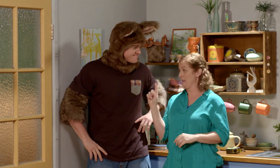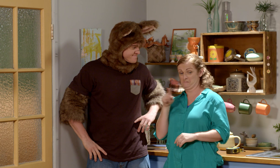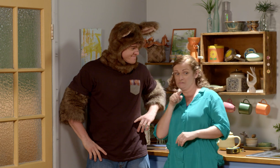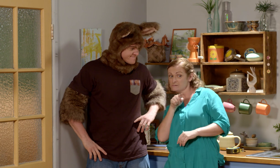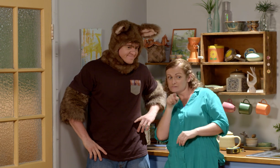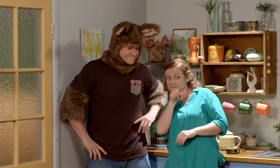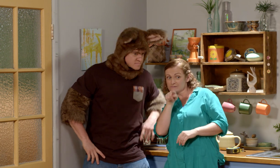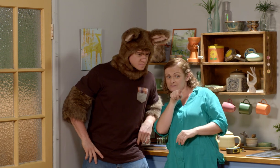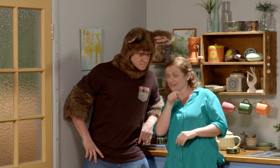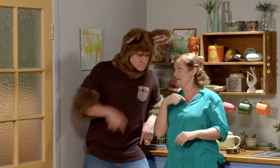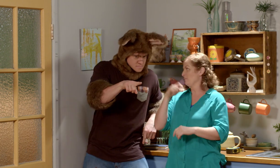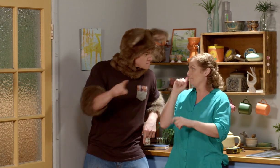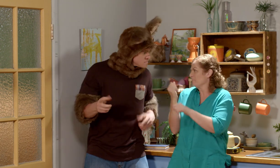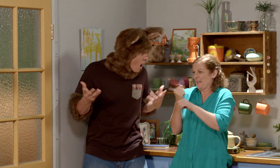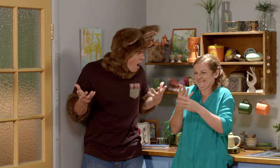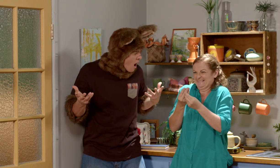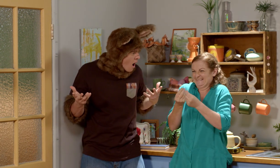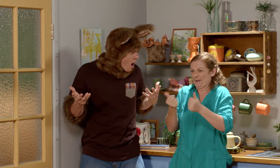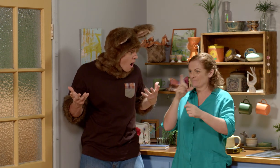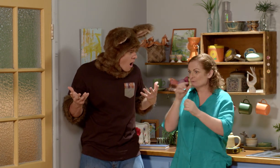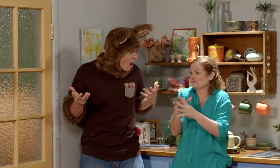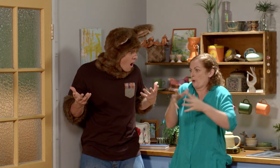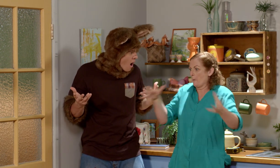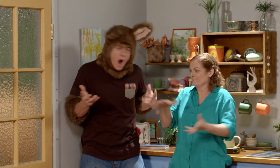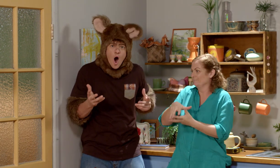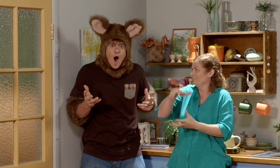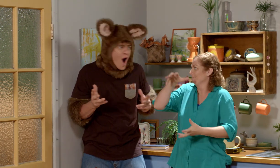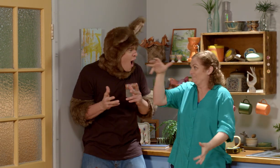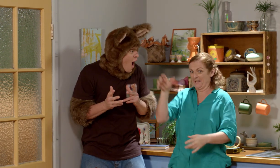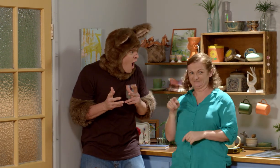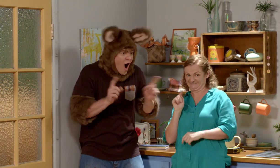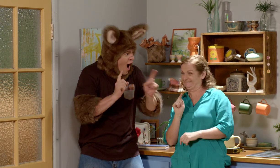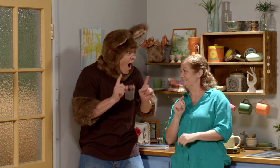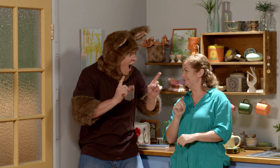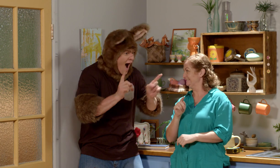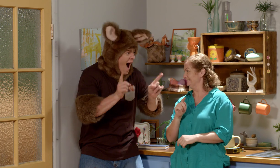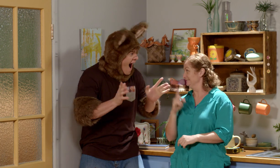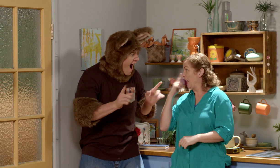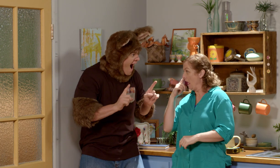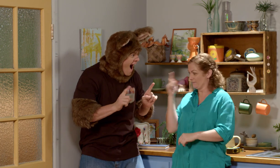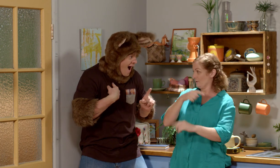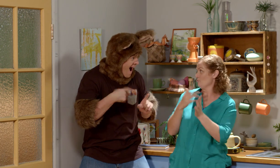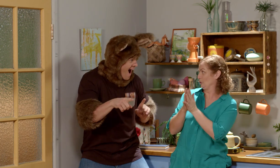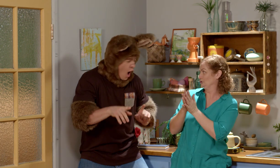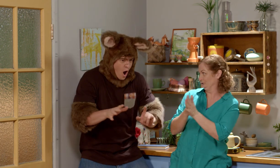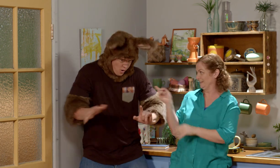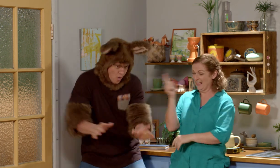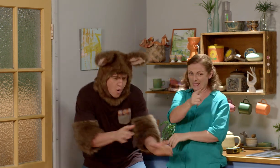But there is something we can make that will grow. What is it? You go to the table,